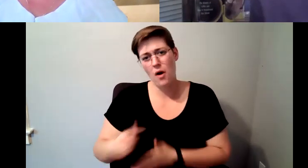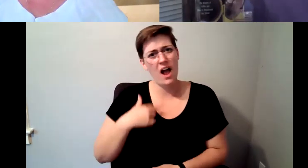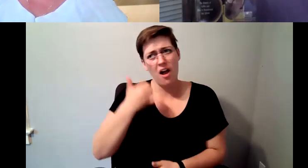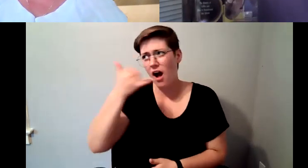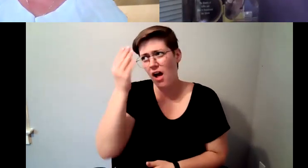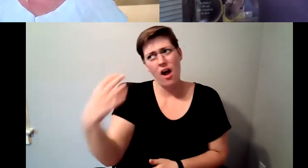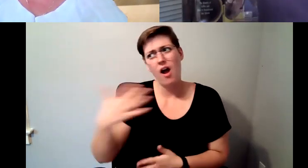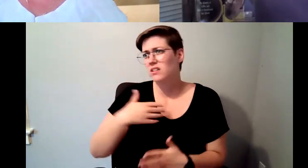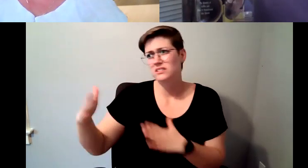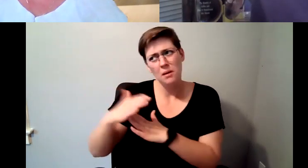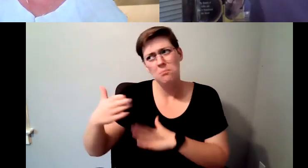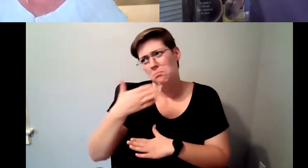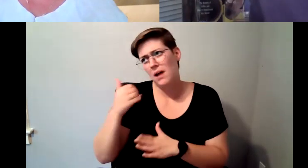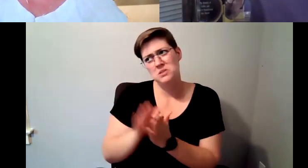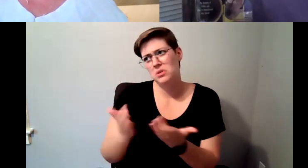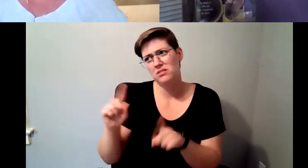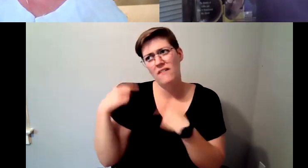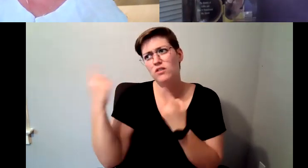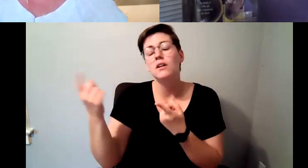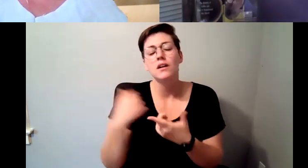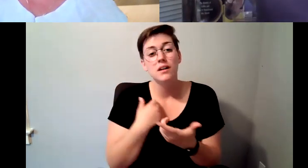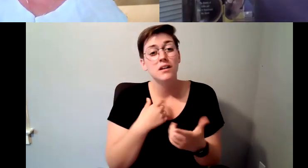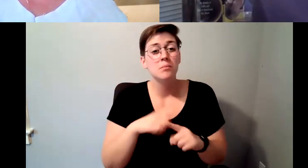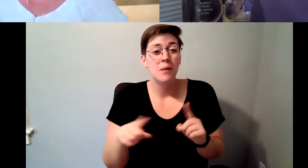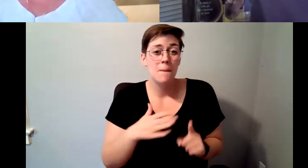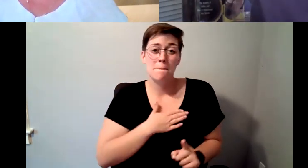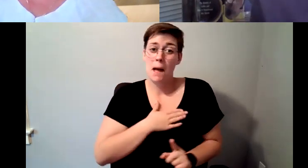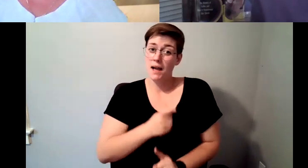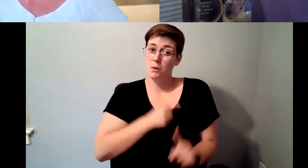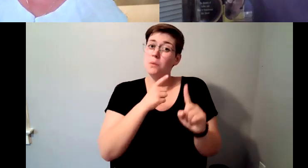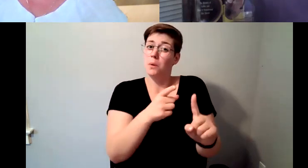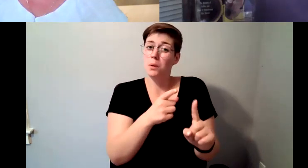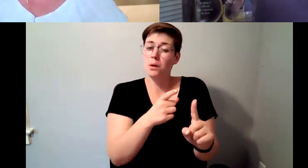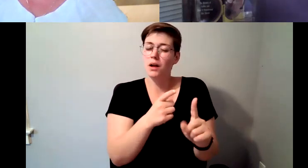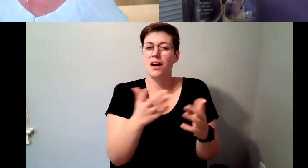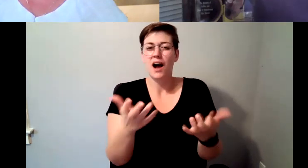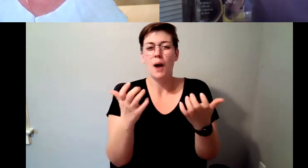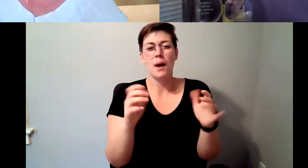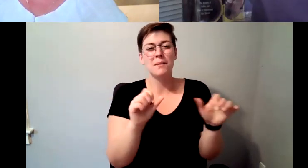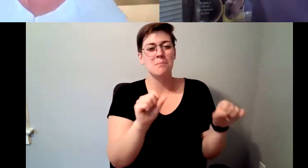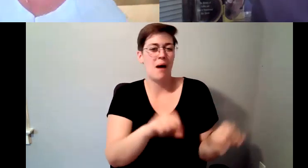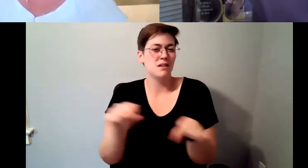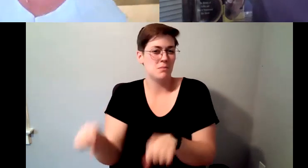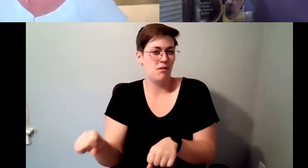D. Major Cohen: What I really wanted to do was to make it possible for a consumer today